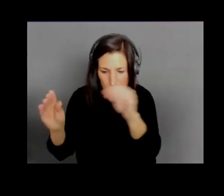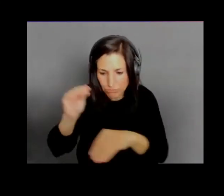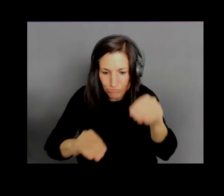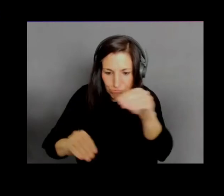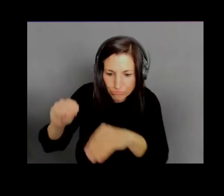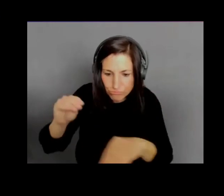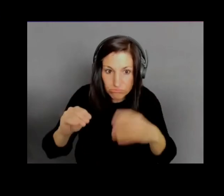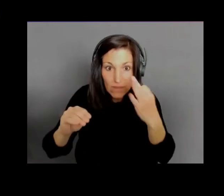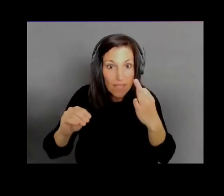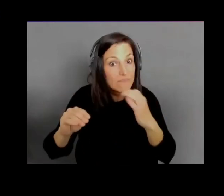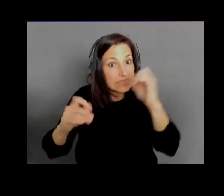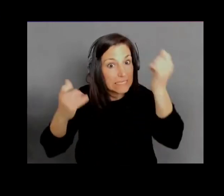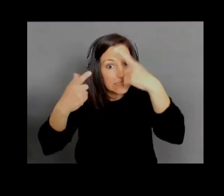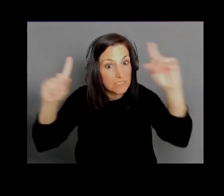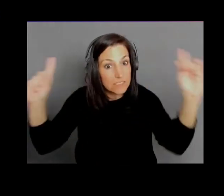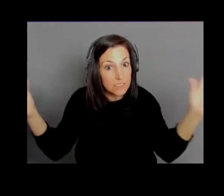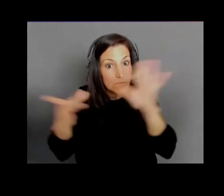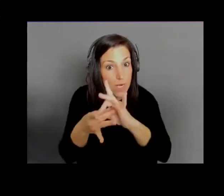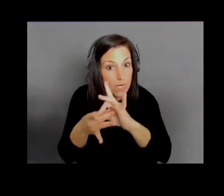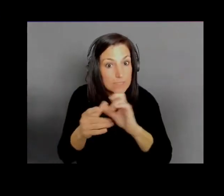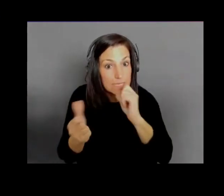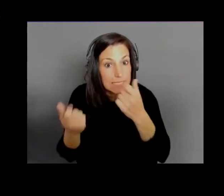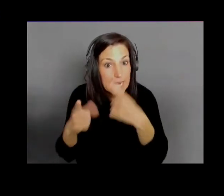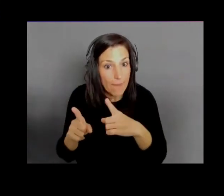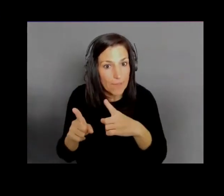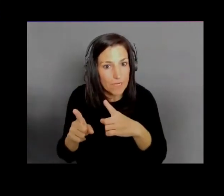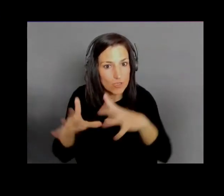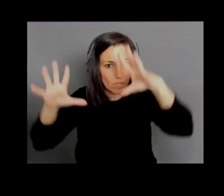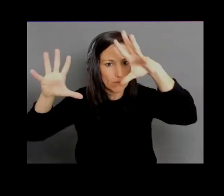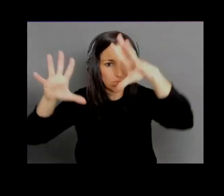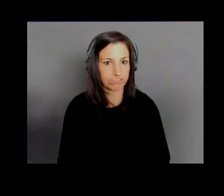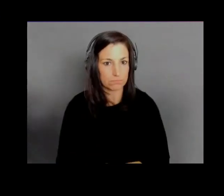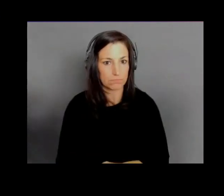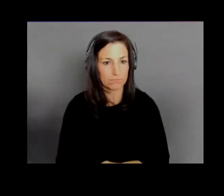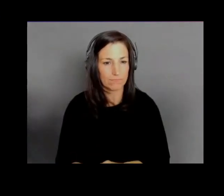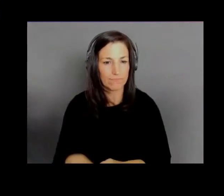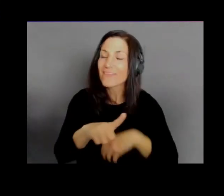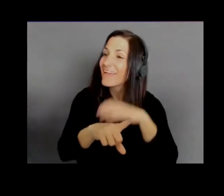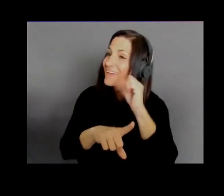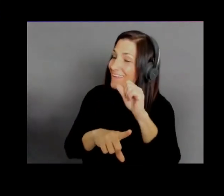Yeah. So I use the word destroy, and I think that's a really important thing to bring up here.